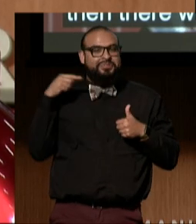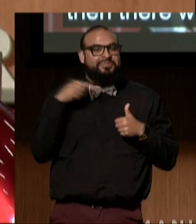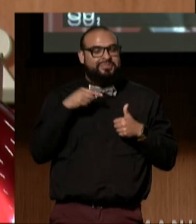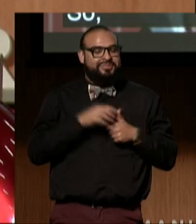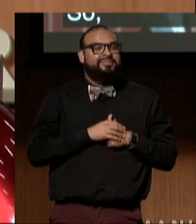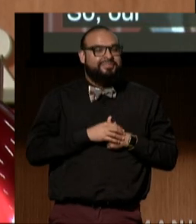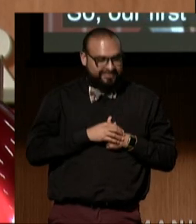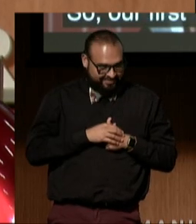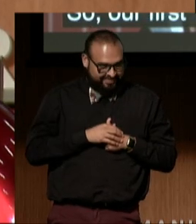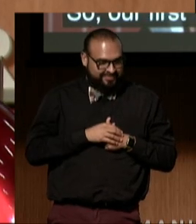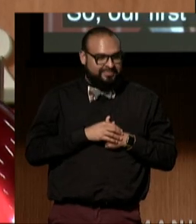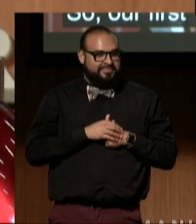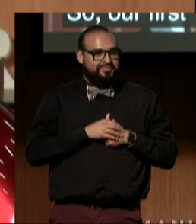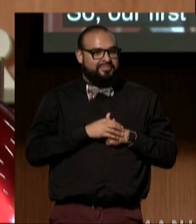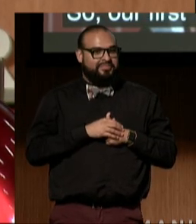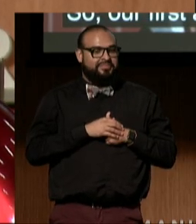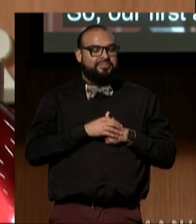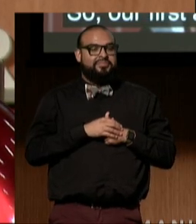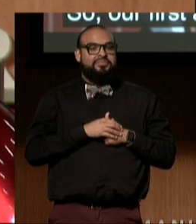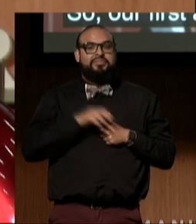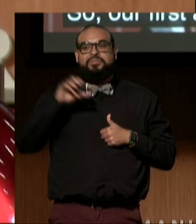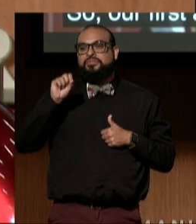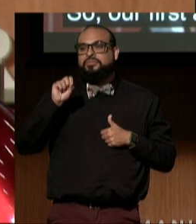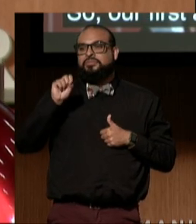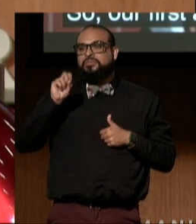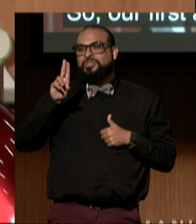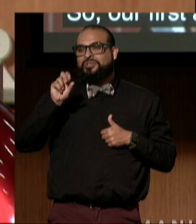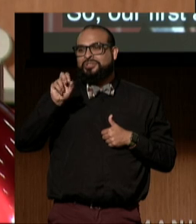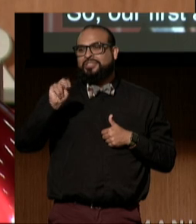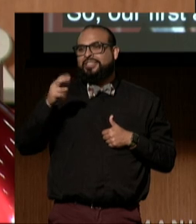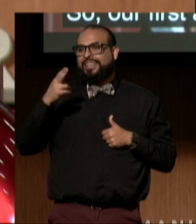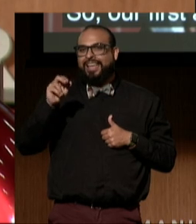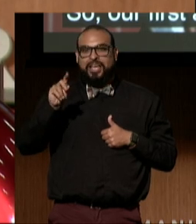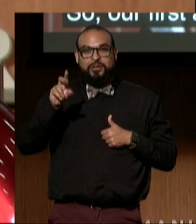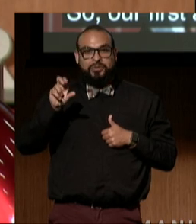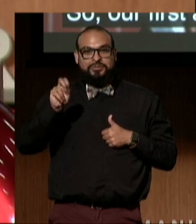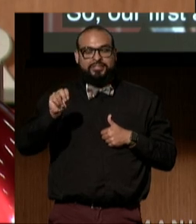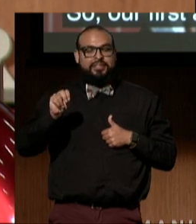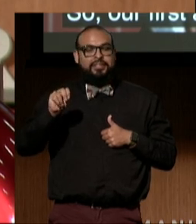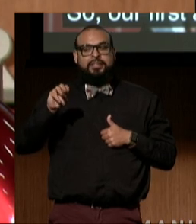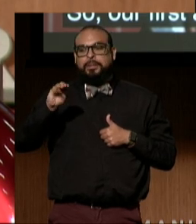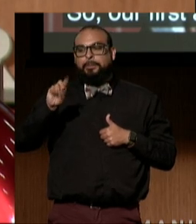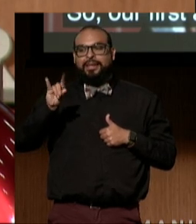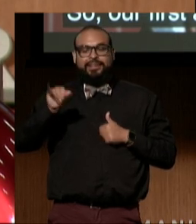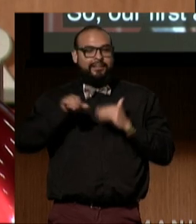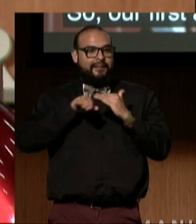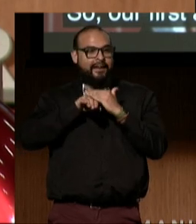is the... Susan Henderson Media Access Award,